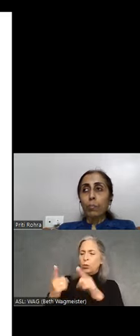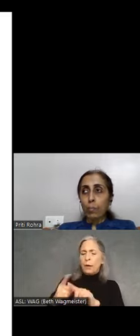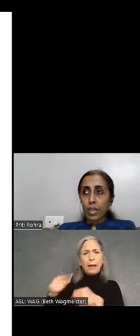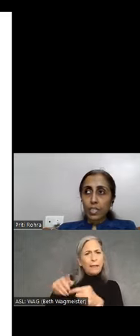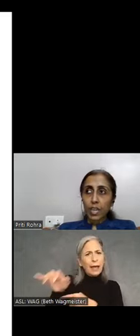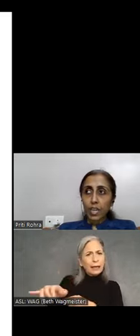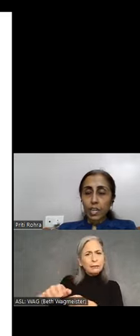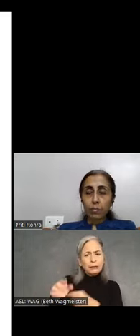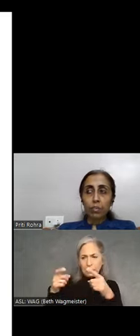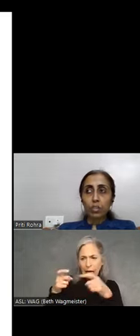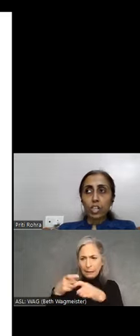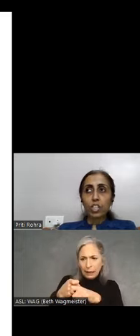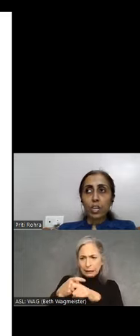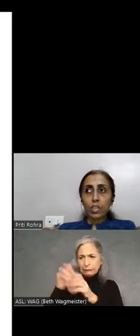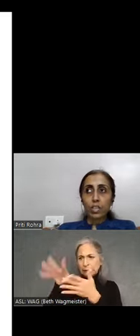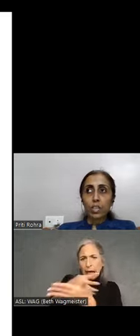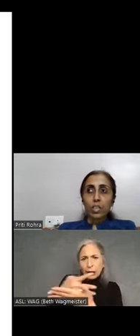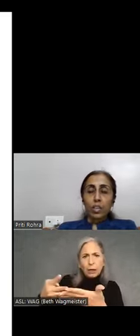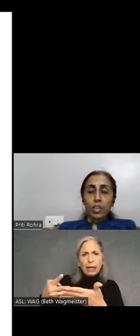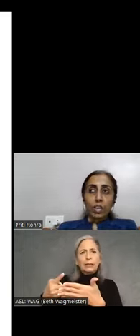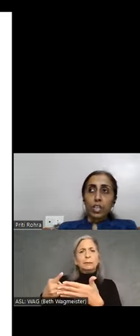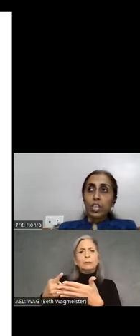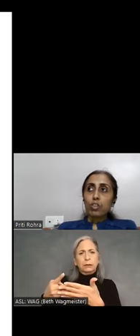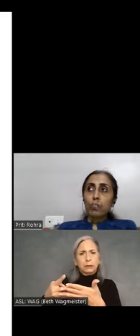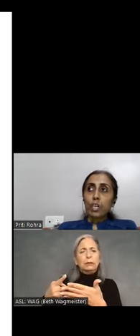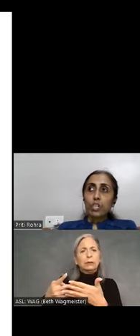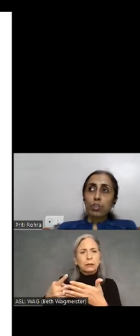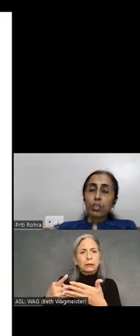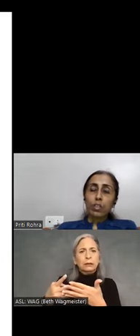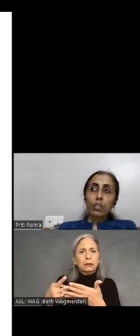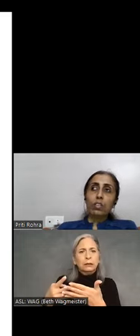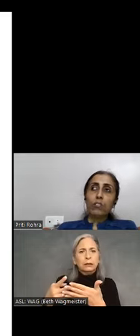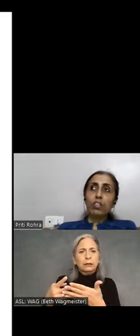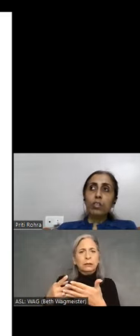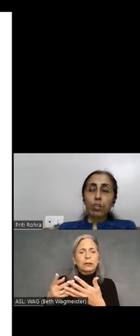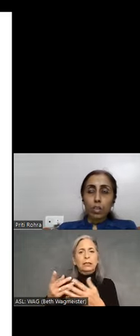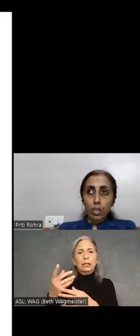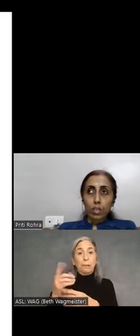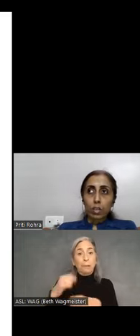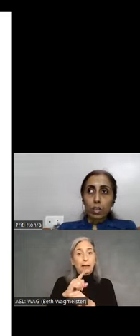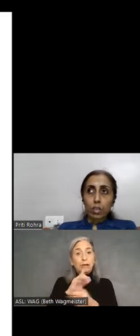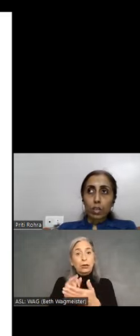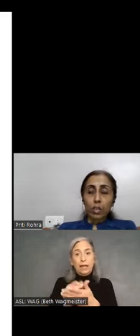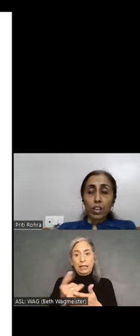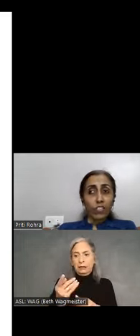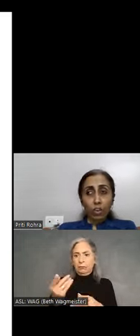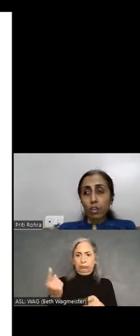complex diagrams and charts. One needs to make sure there is sufficient content. If not the